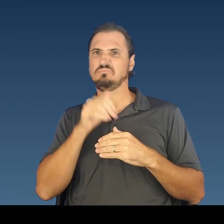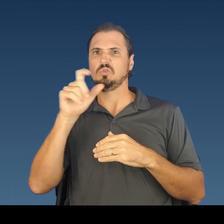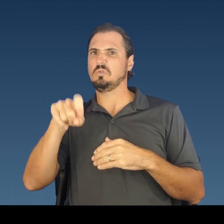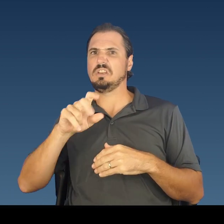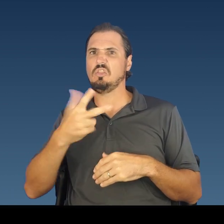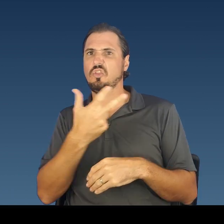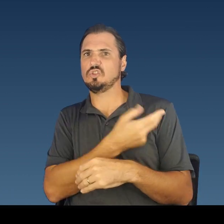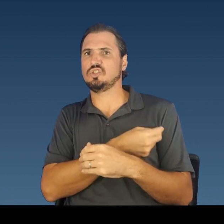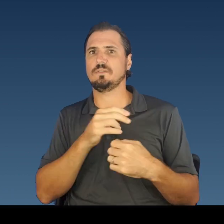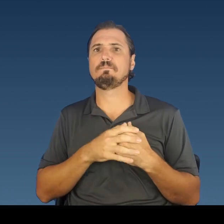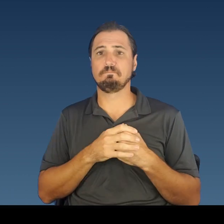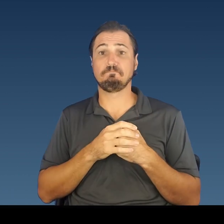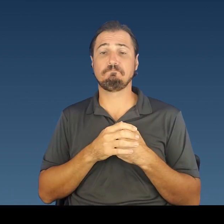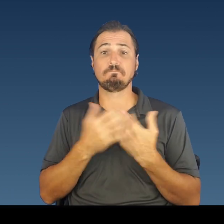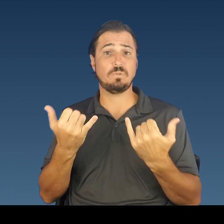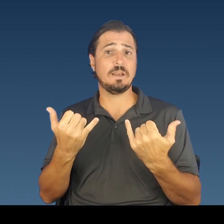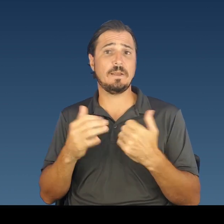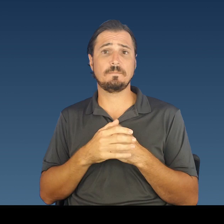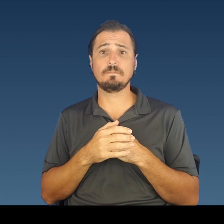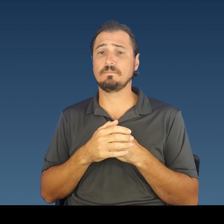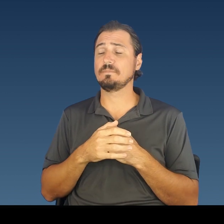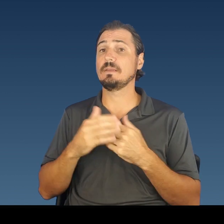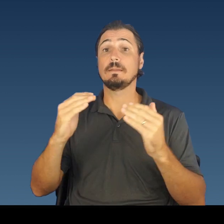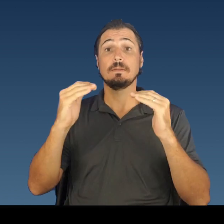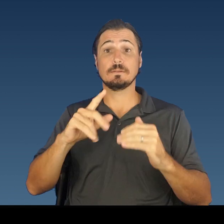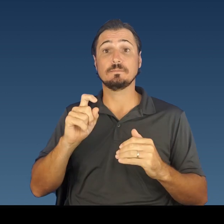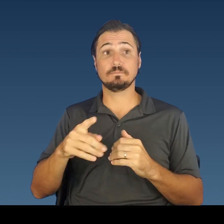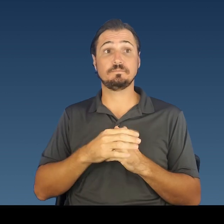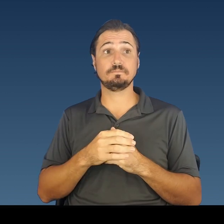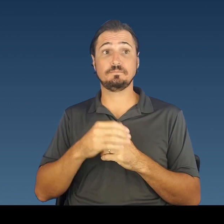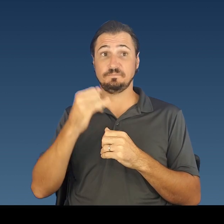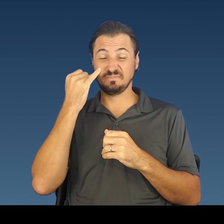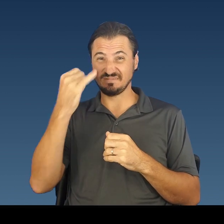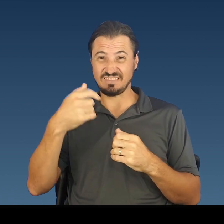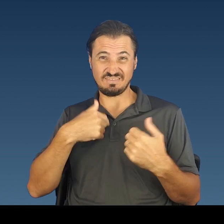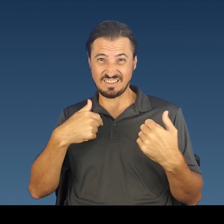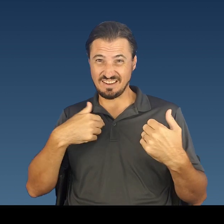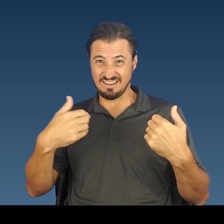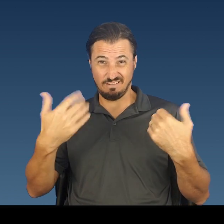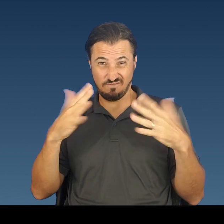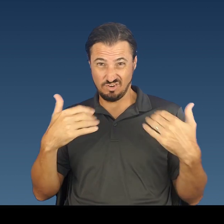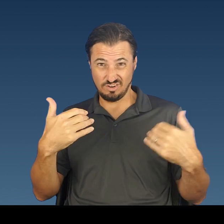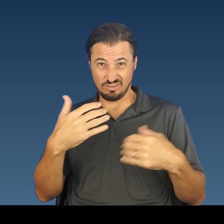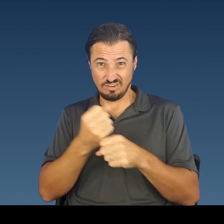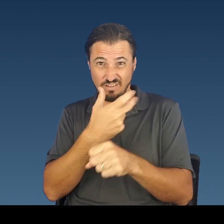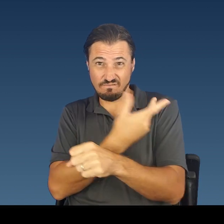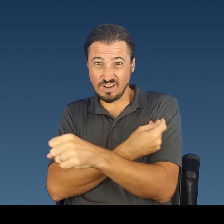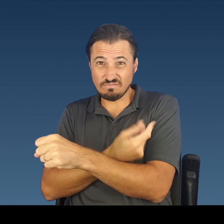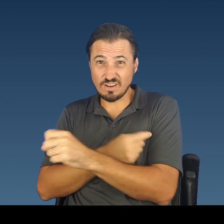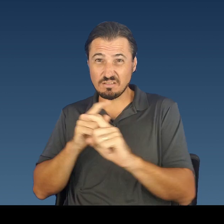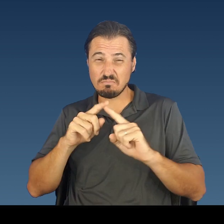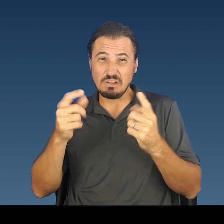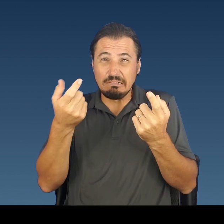Next question: “If I am vaccinated but I get sick with mild symptoms, should I get tested?